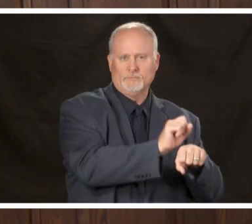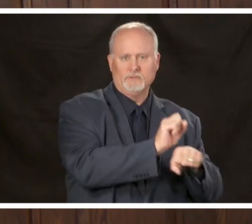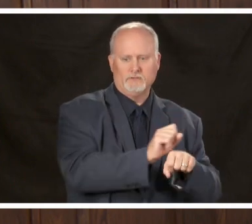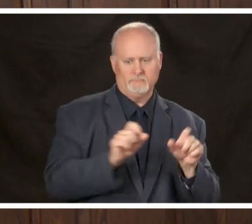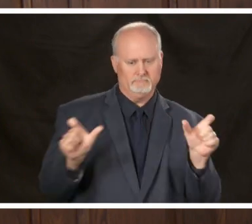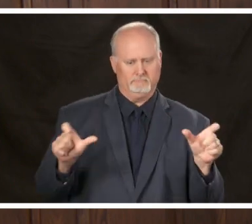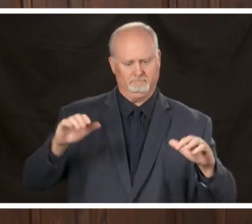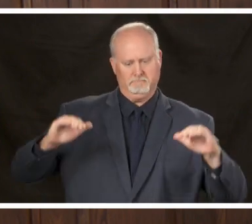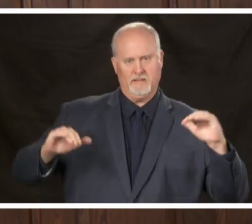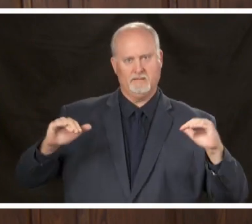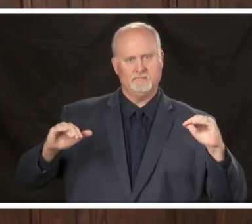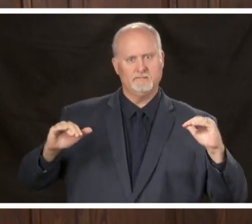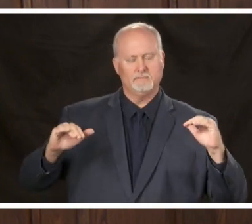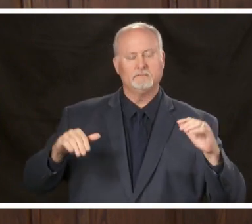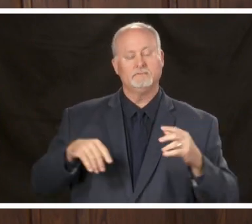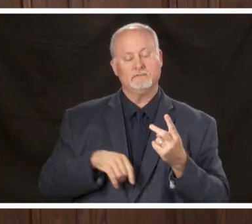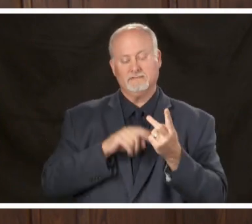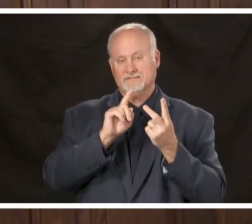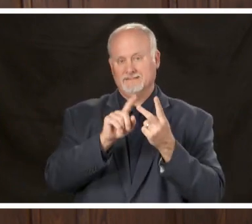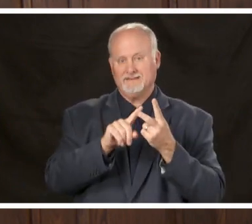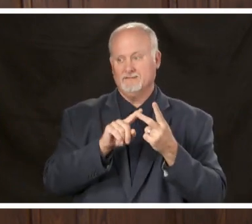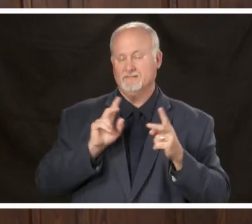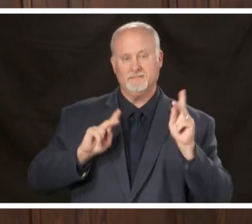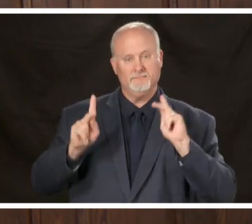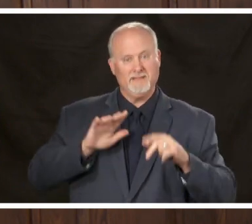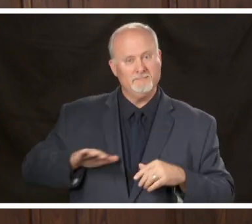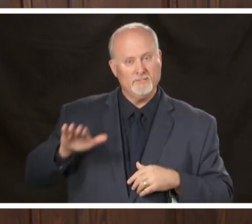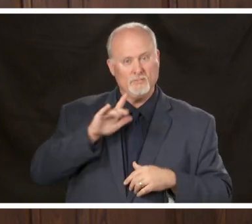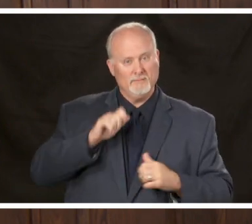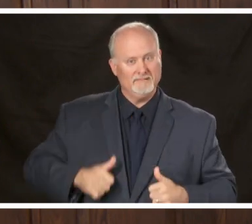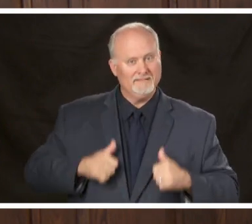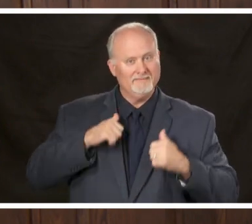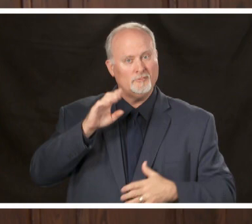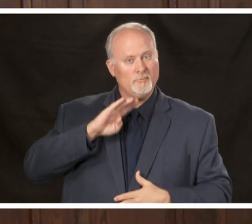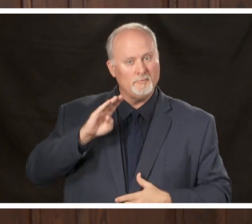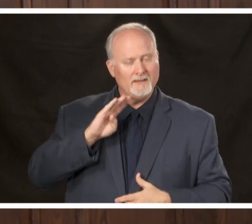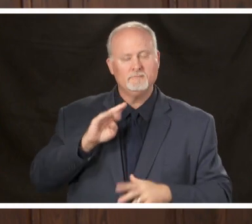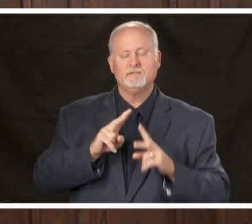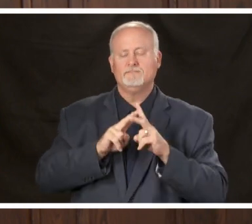second the citizens of Birmingham have been extremely supportive with what we